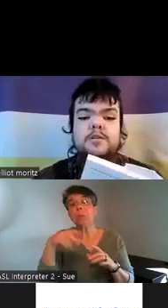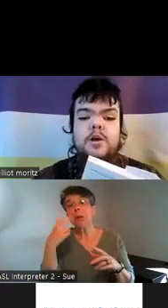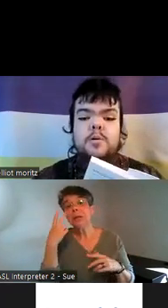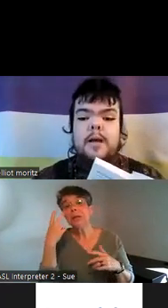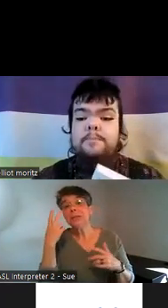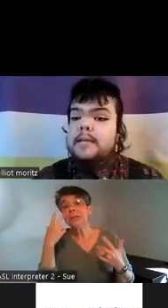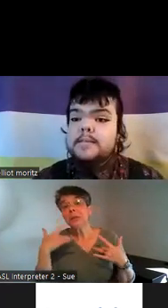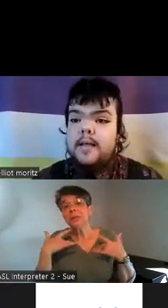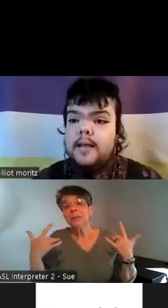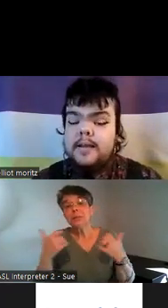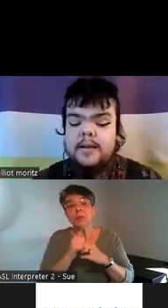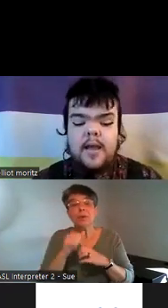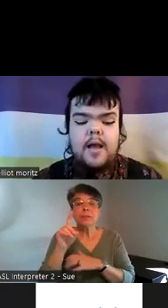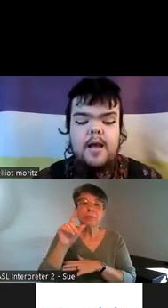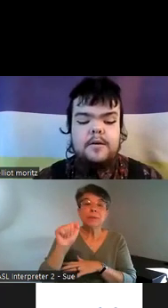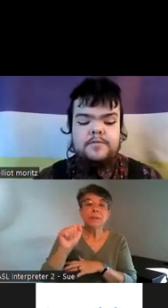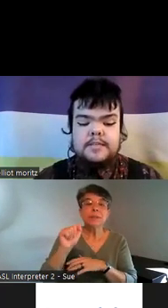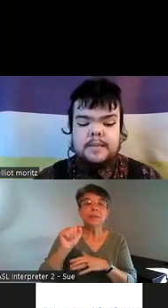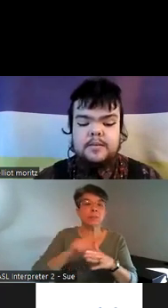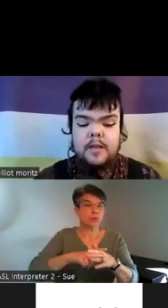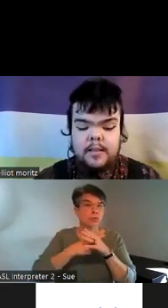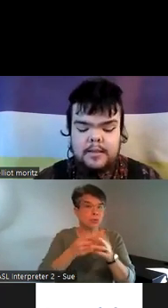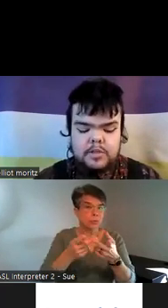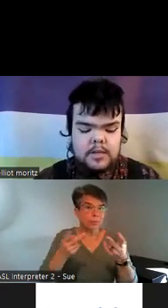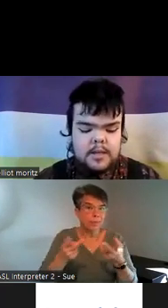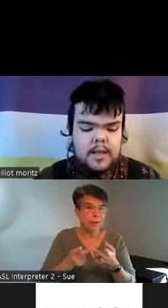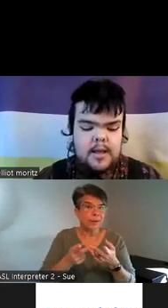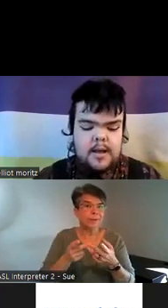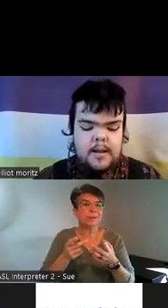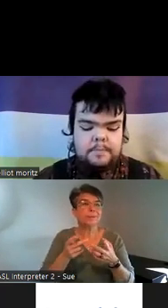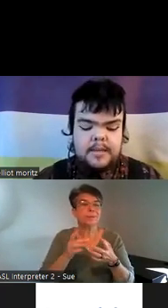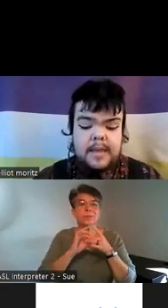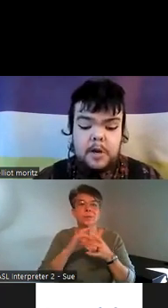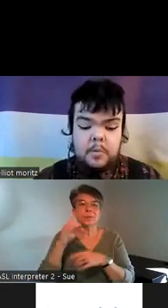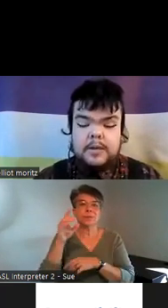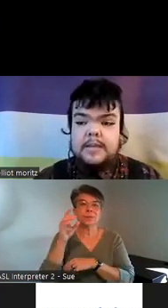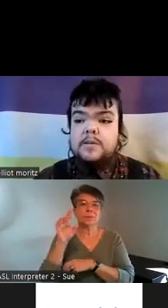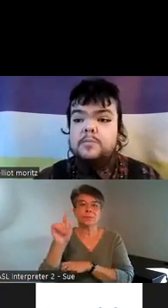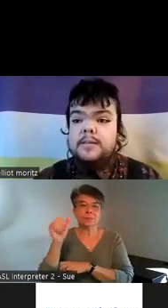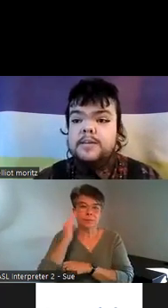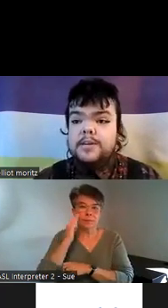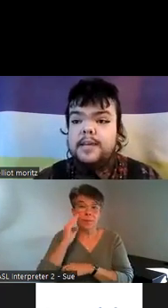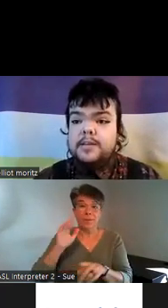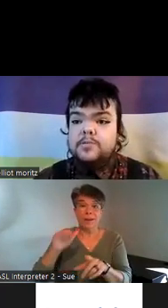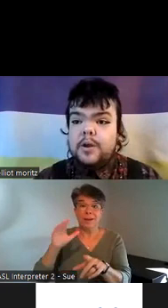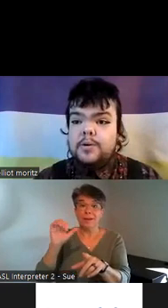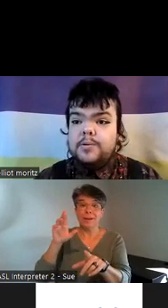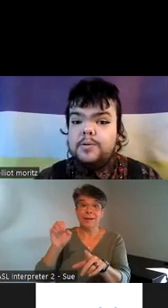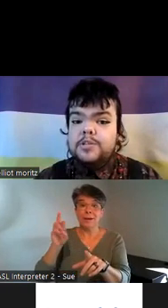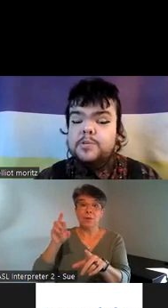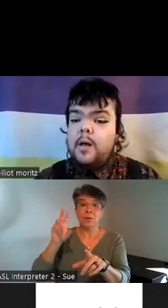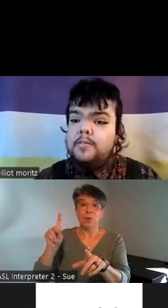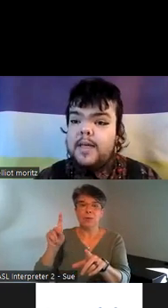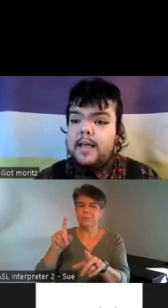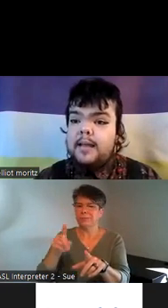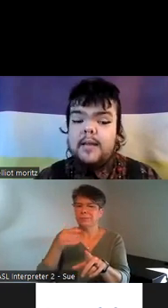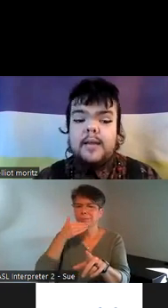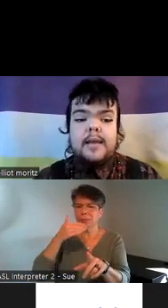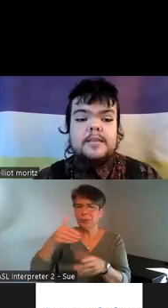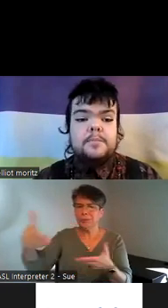to know a baseline of disabled knowledge um care work is a really good intro to all of that it's